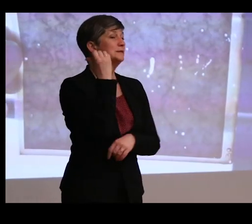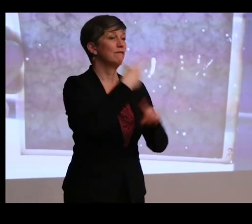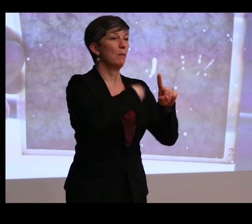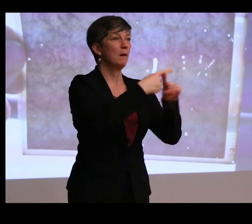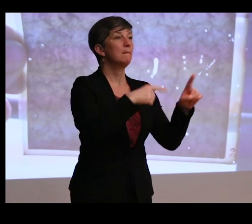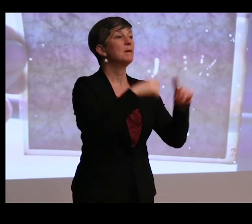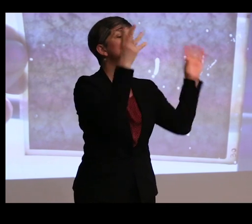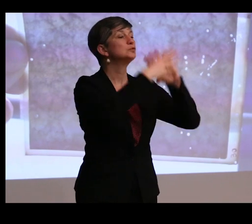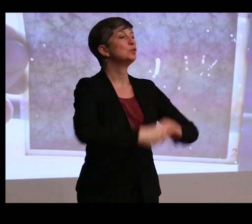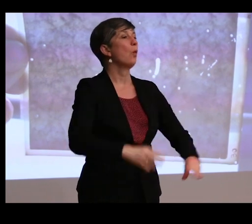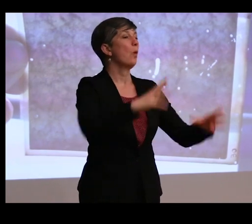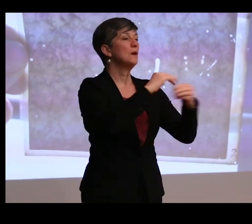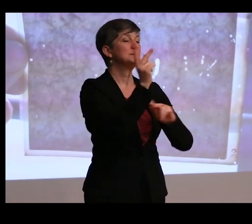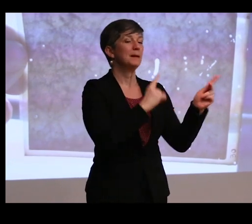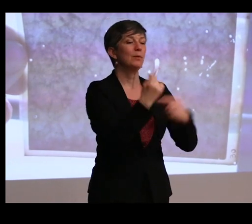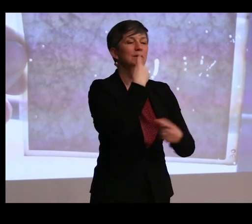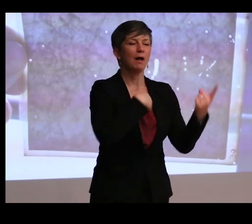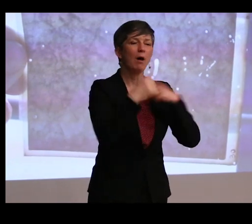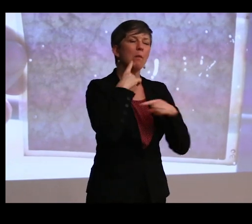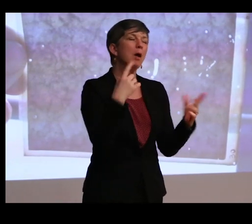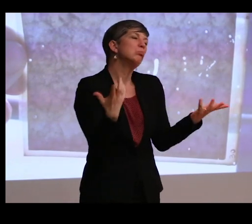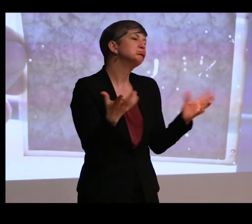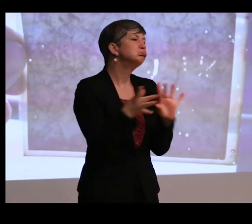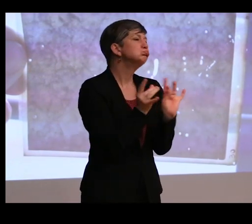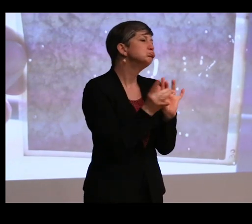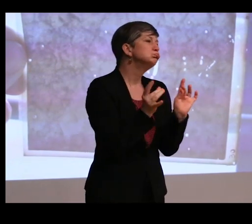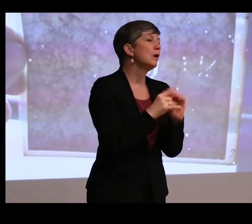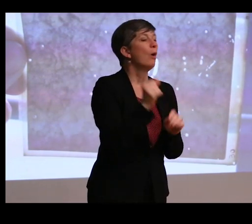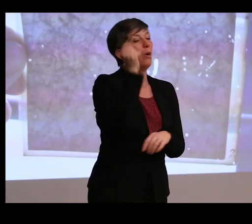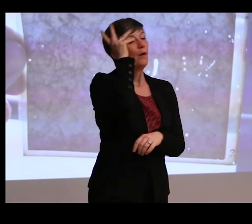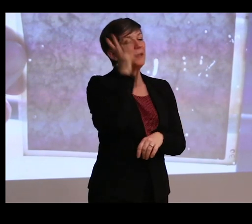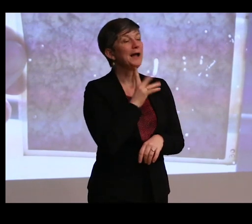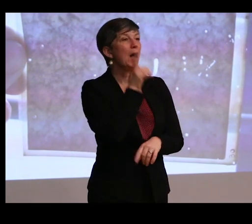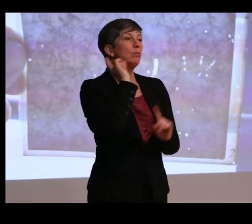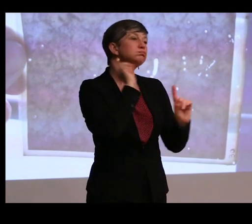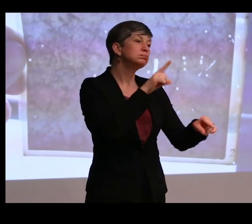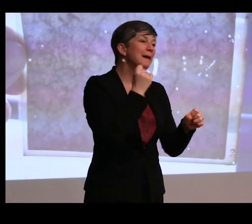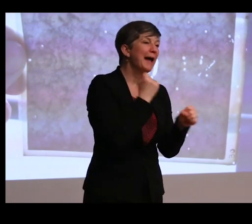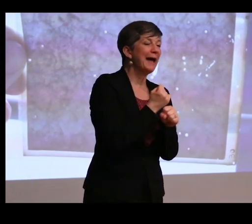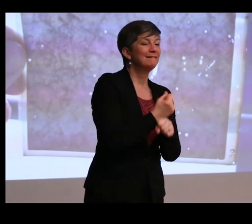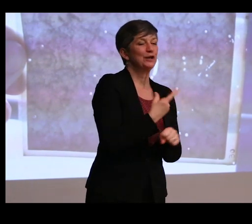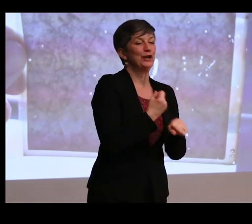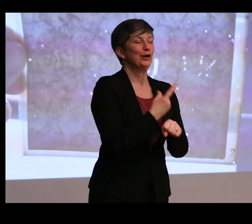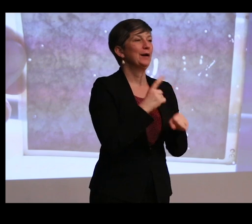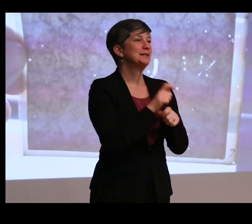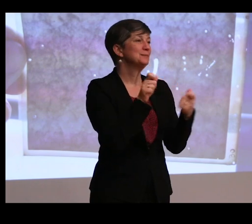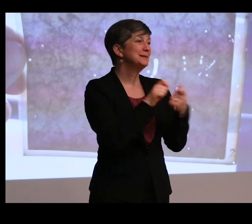that people would kind of tell me very anecdotally, like the guy who comes every year at a certain time and goes